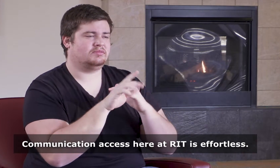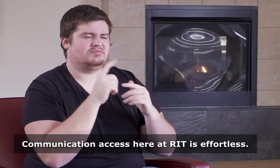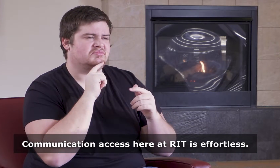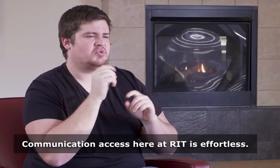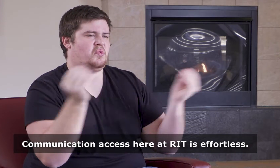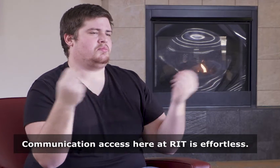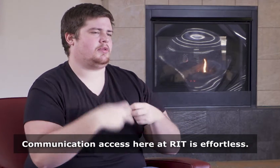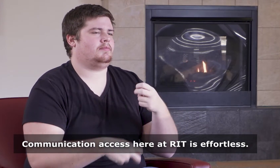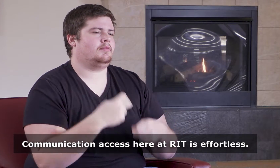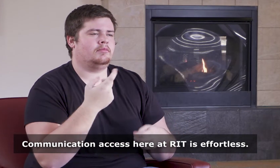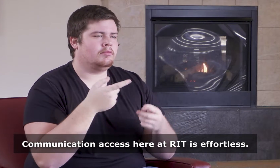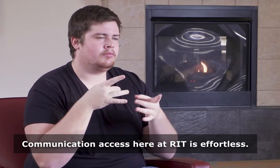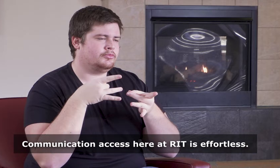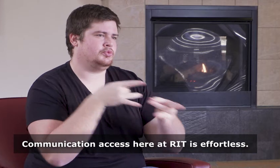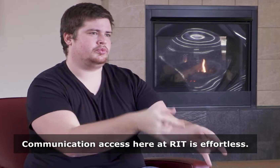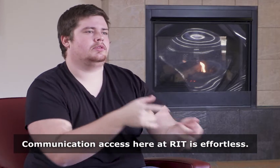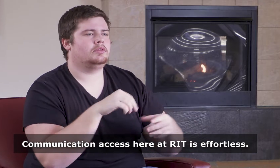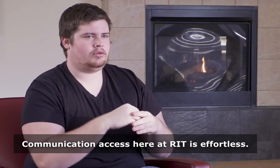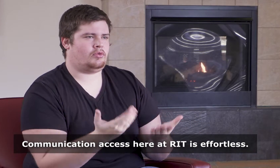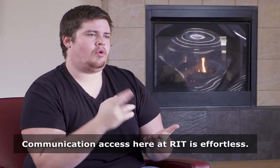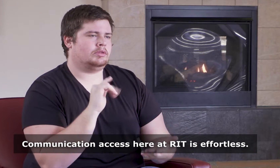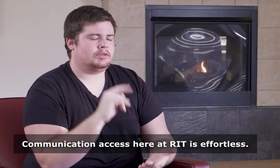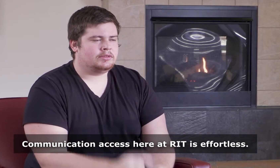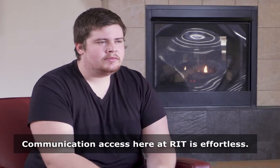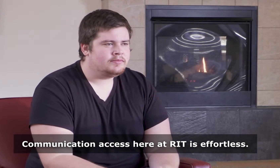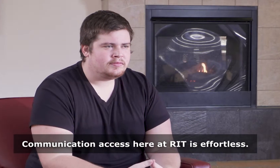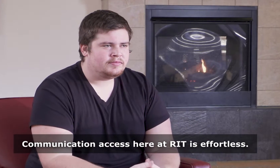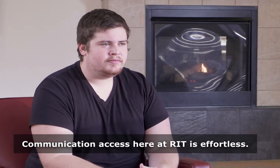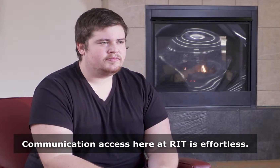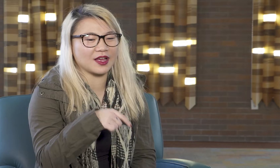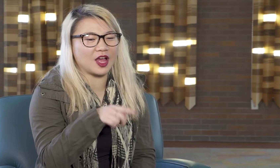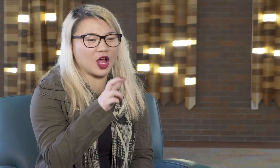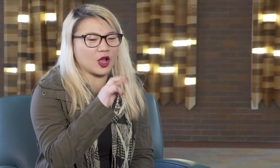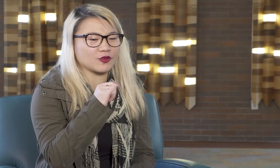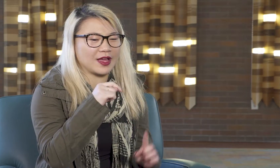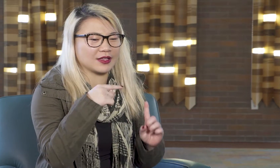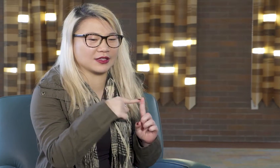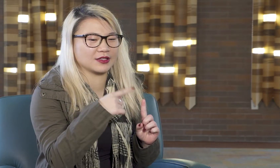Communication access here at RIT is effortless.